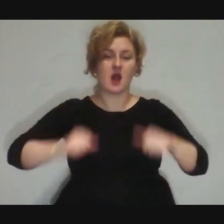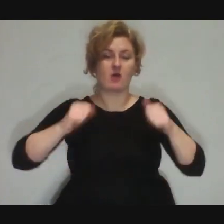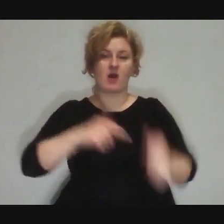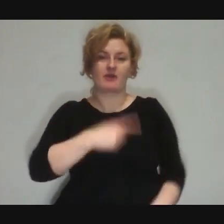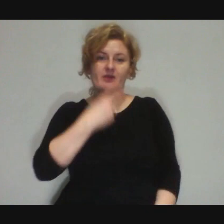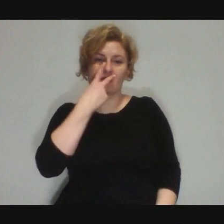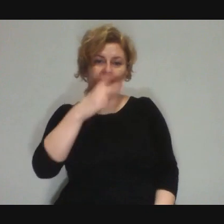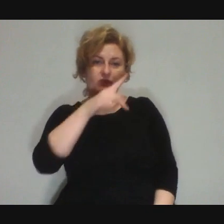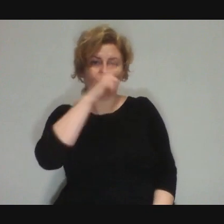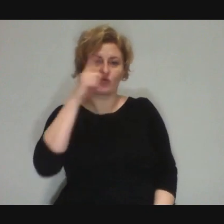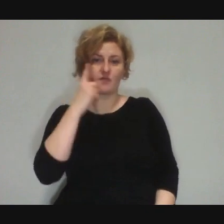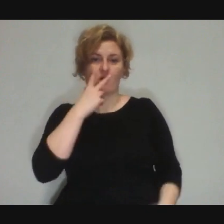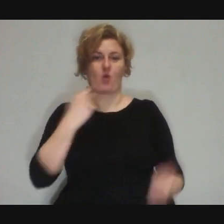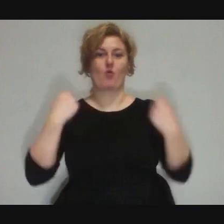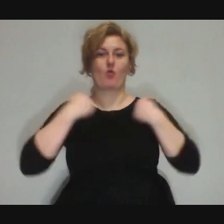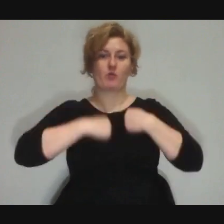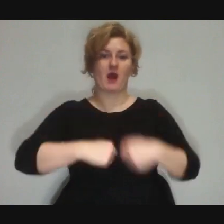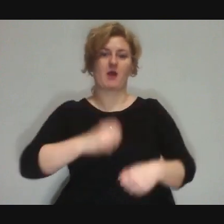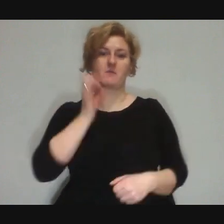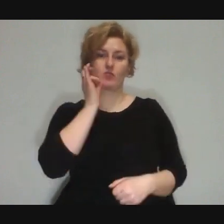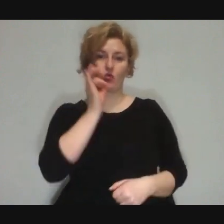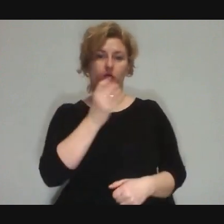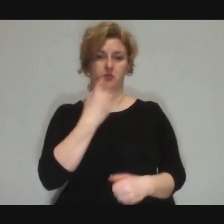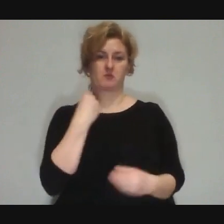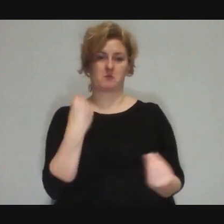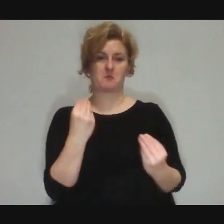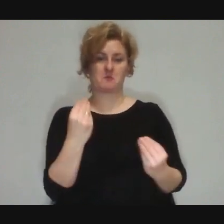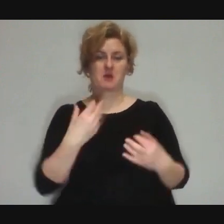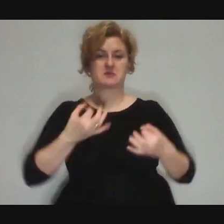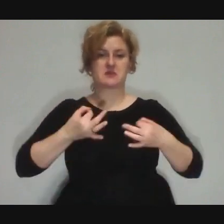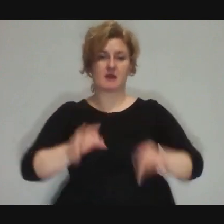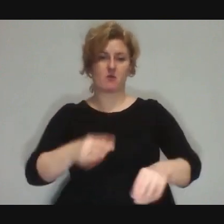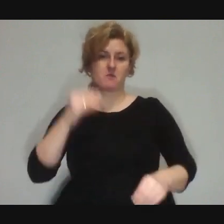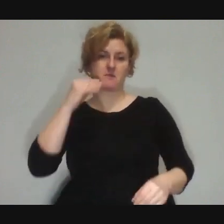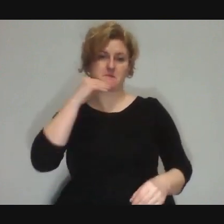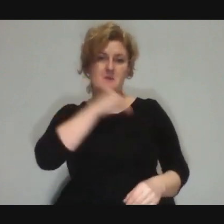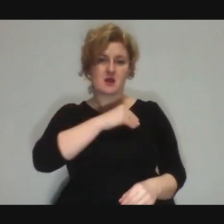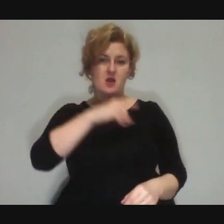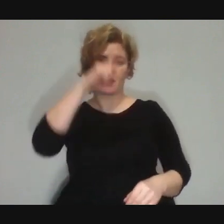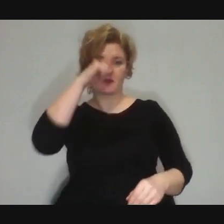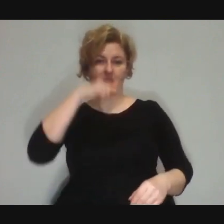because you are well-dressed, you drive up in a nice car, so what are you complaining about?